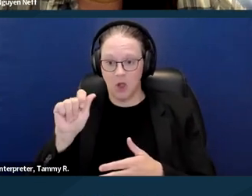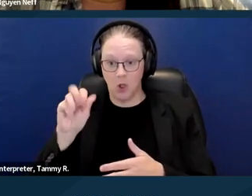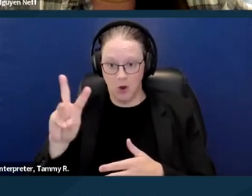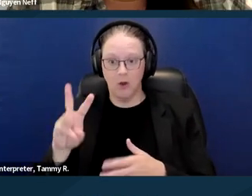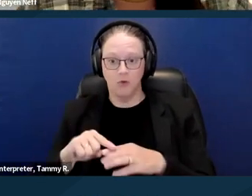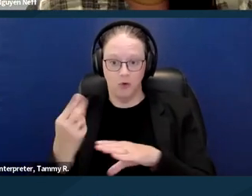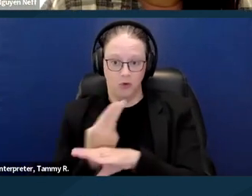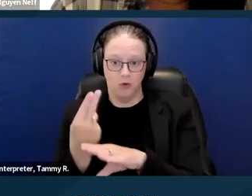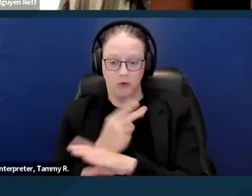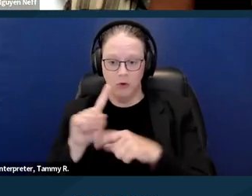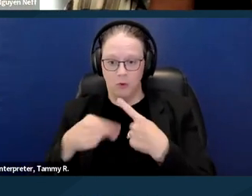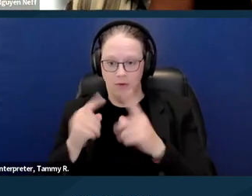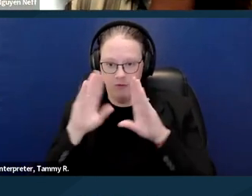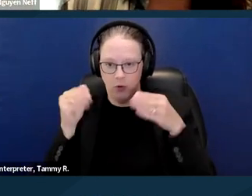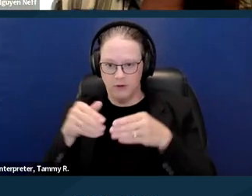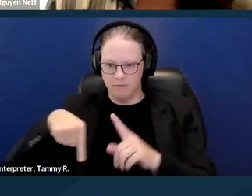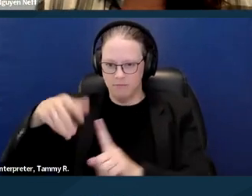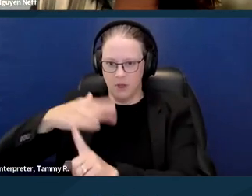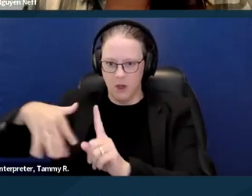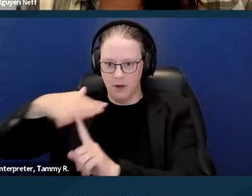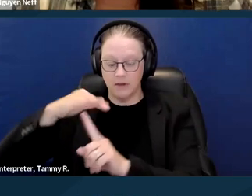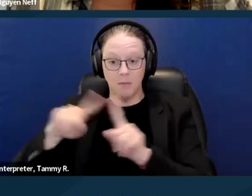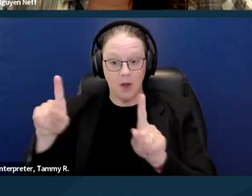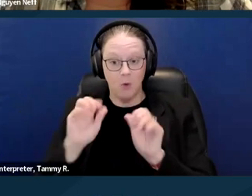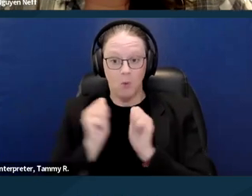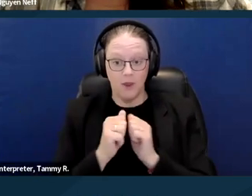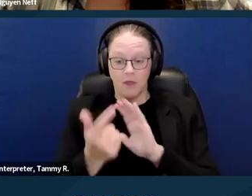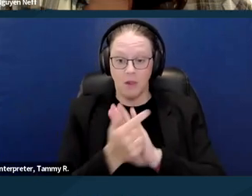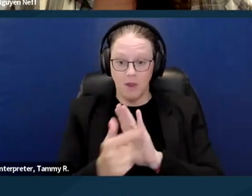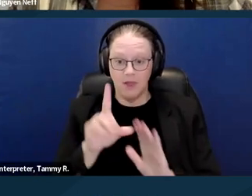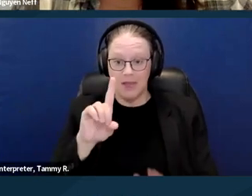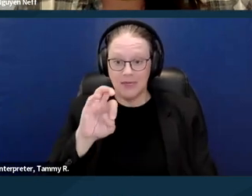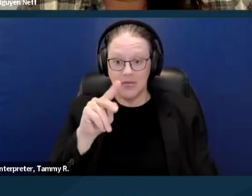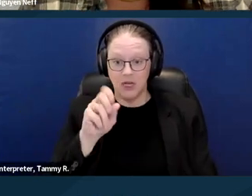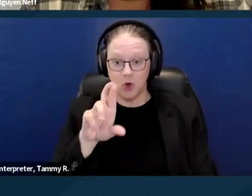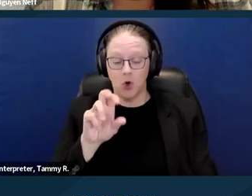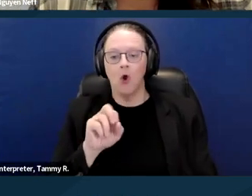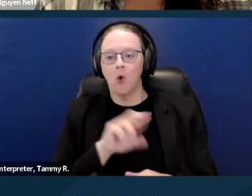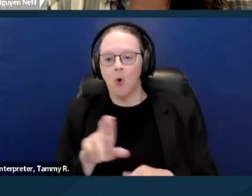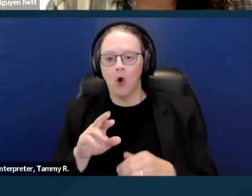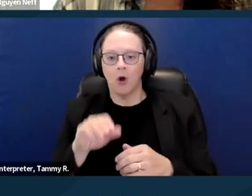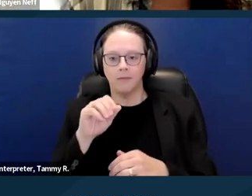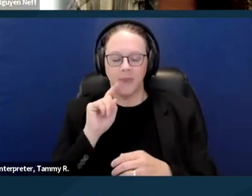But you should also be aware that an unlawful detainer, or in an affirmative case for disability discrimination